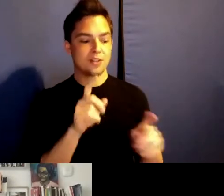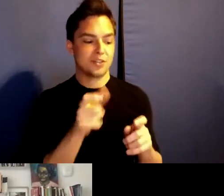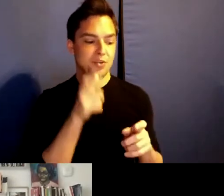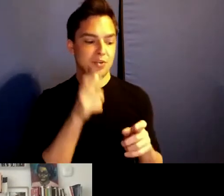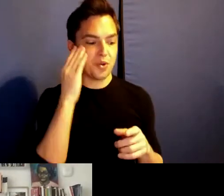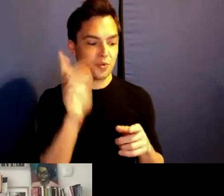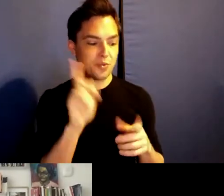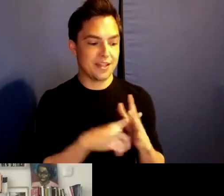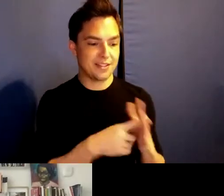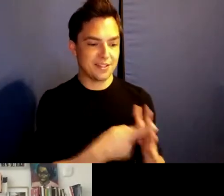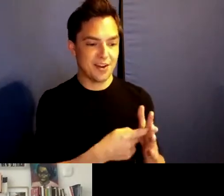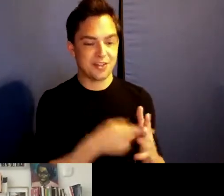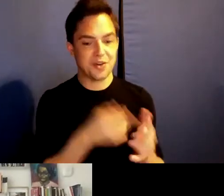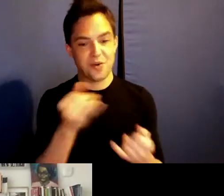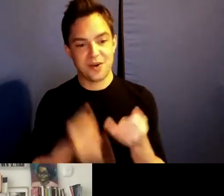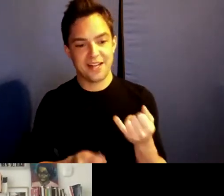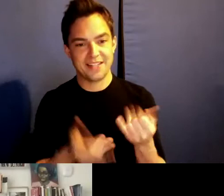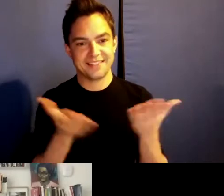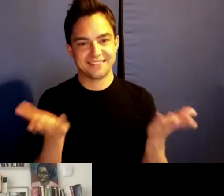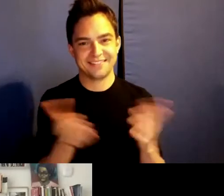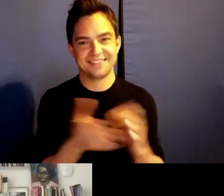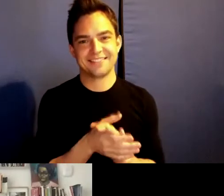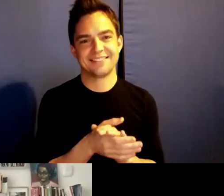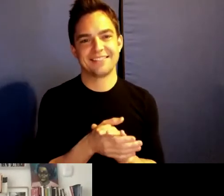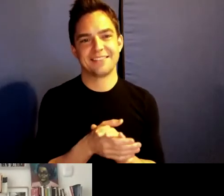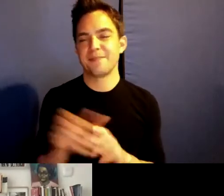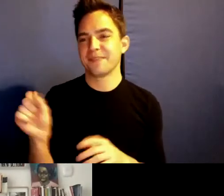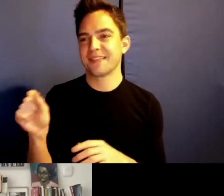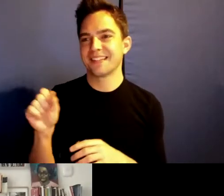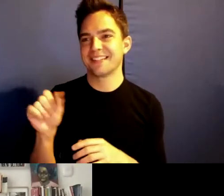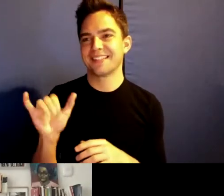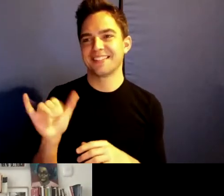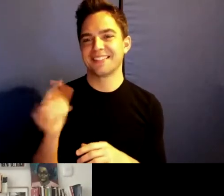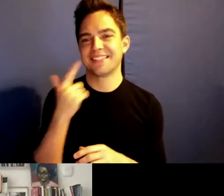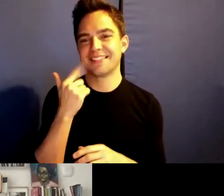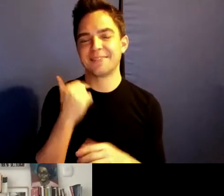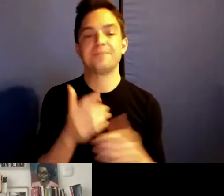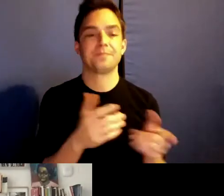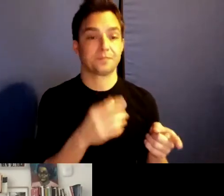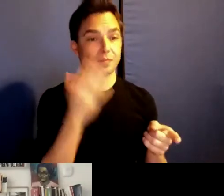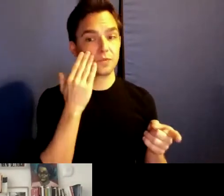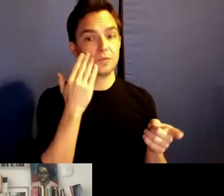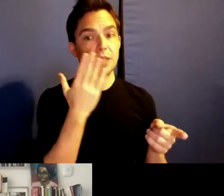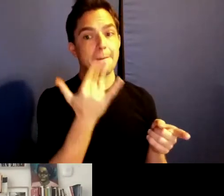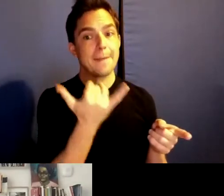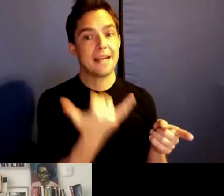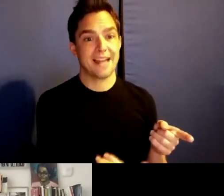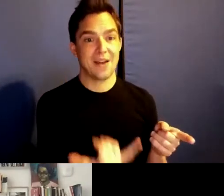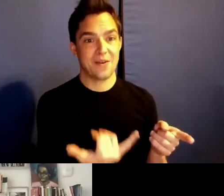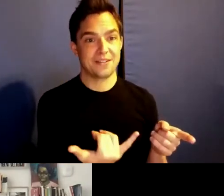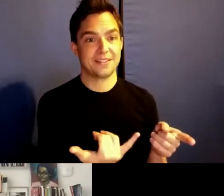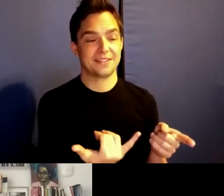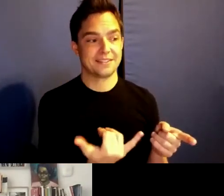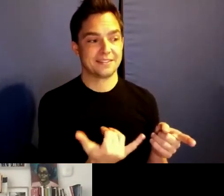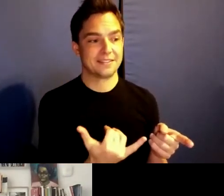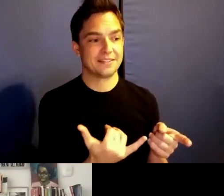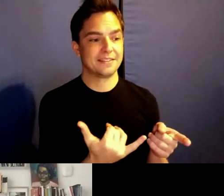start or end? But I'm thinking, you know right now --